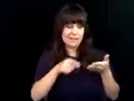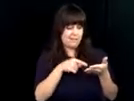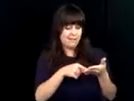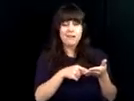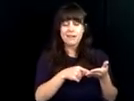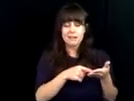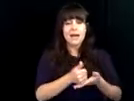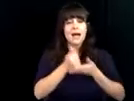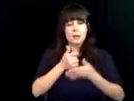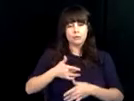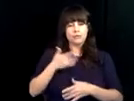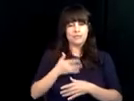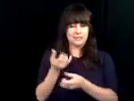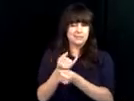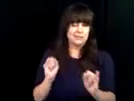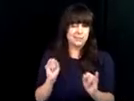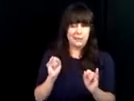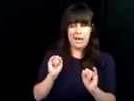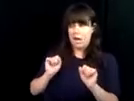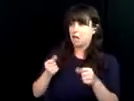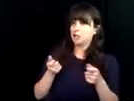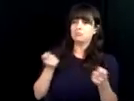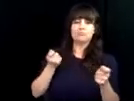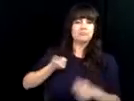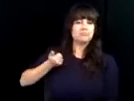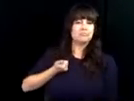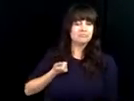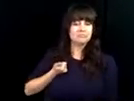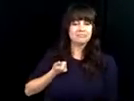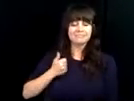to receive a paycheck. It's through those paychecks